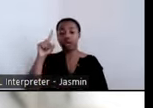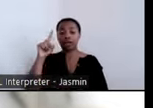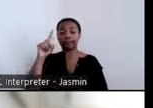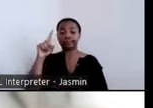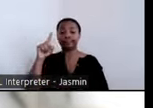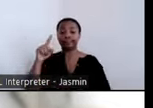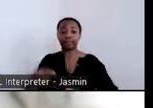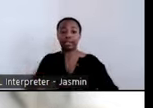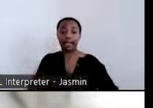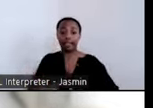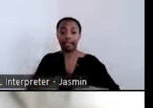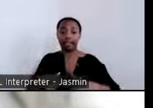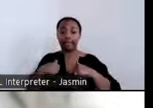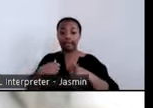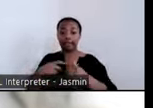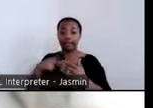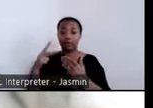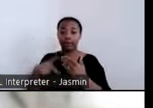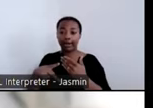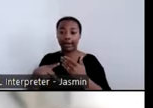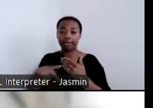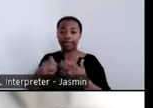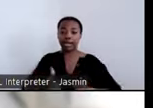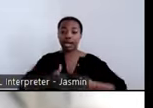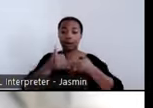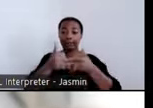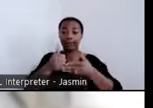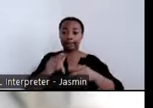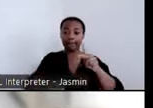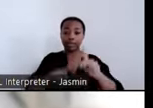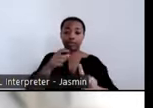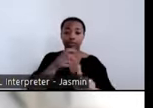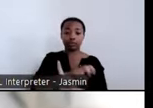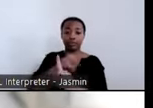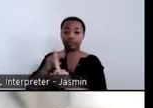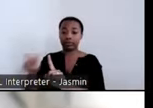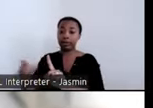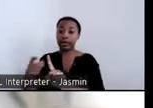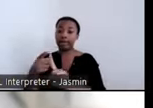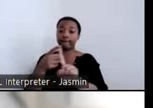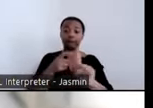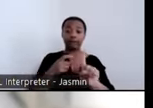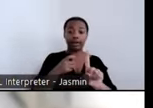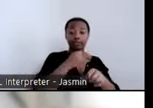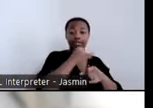individuals from institutional settings. For webinar participants who want to learn